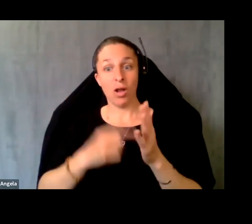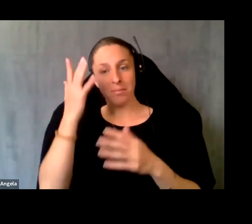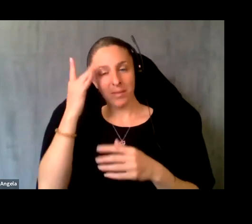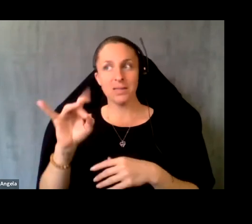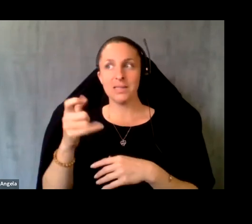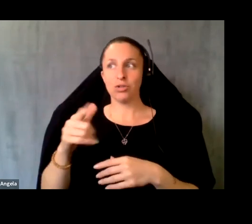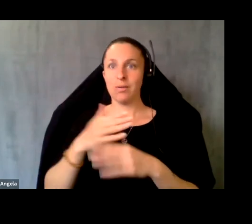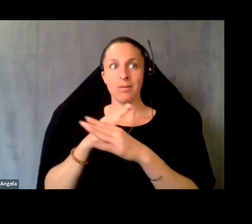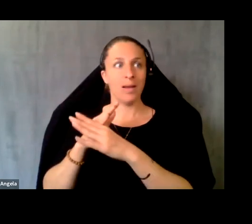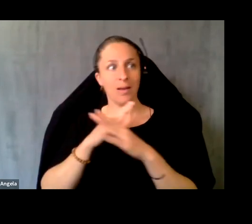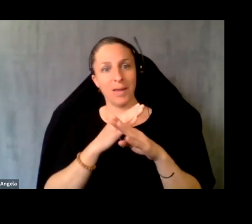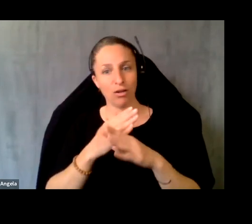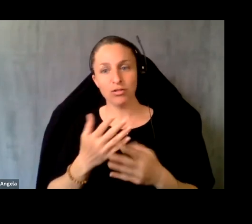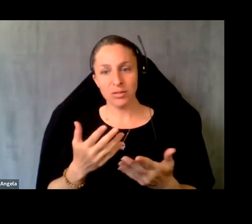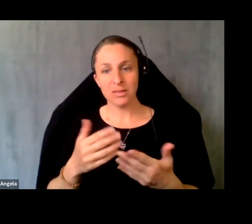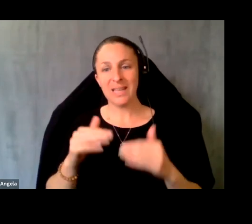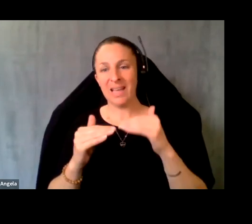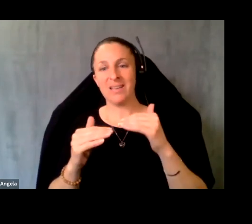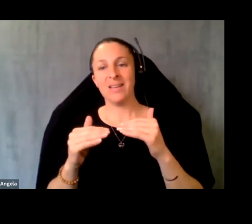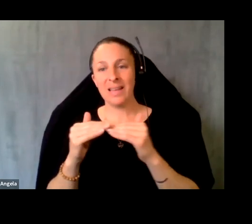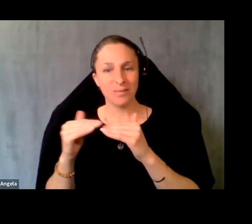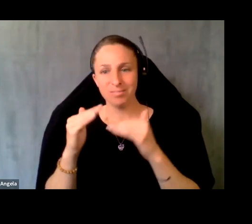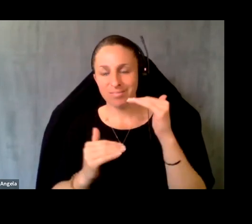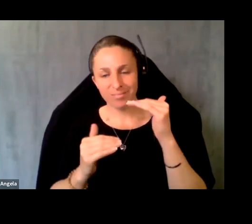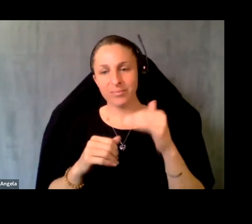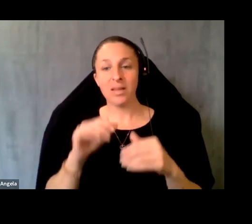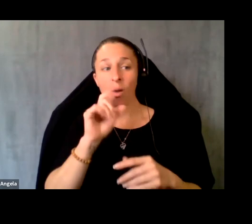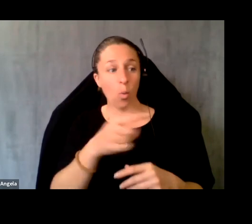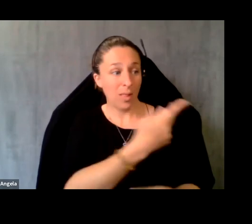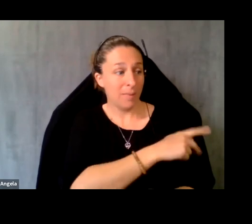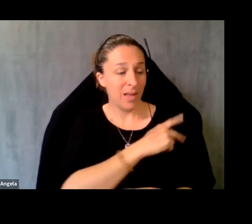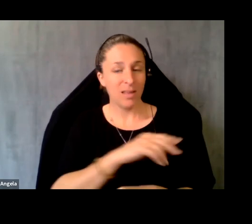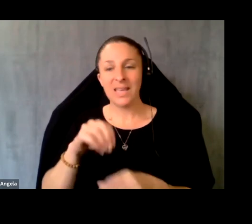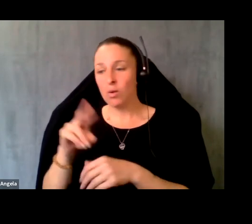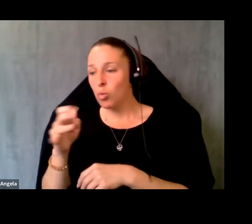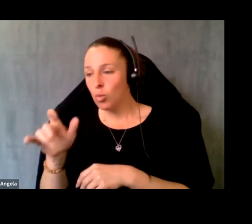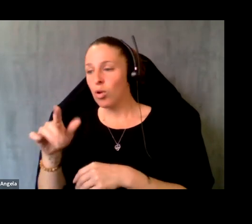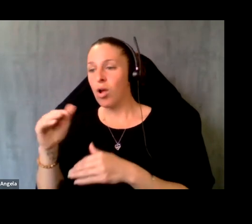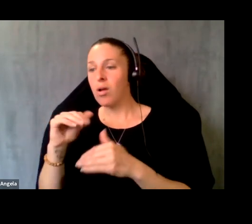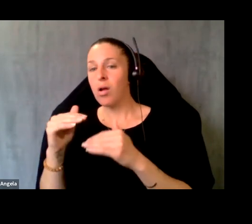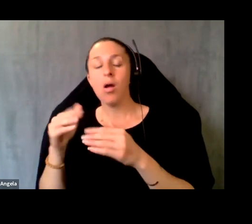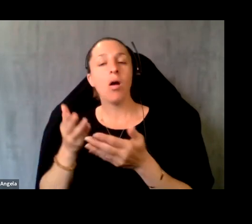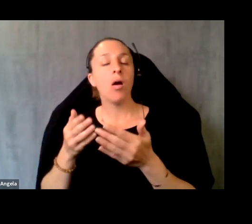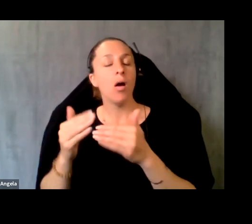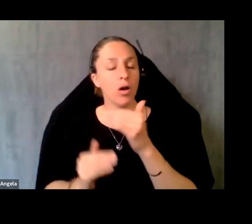not just for the patients in rural and underserved communities to access digital health which is